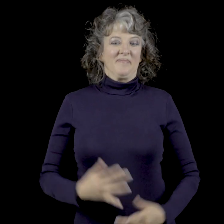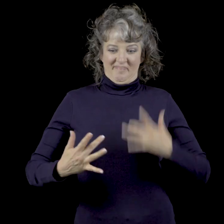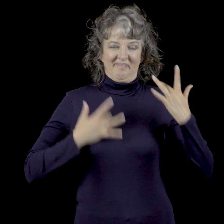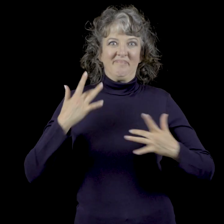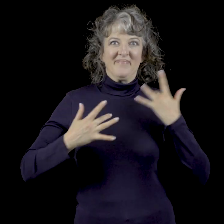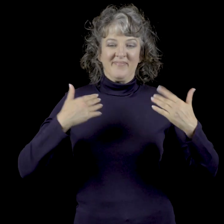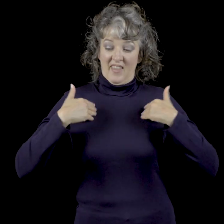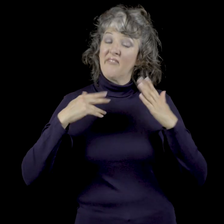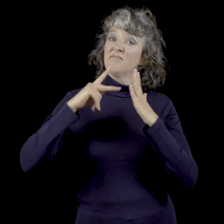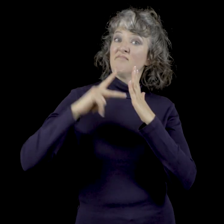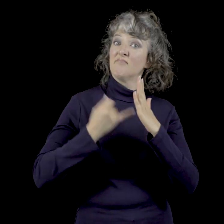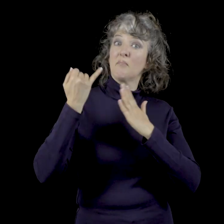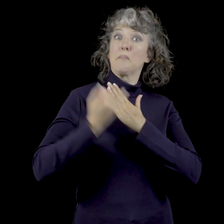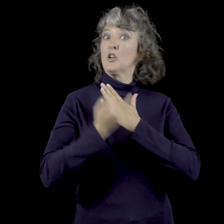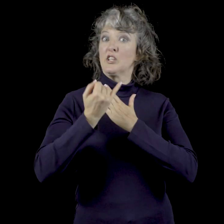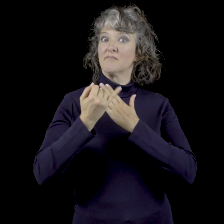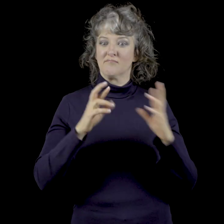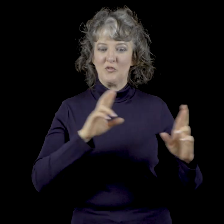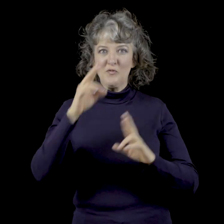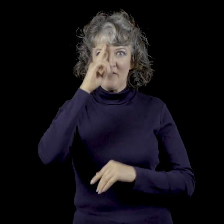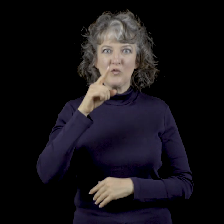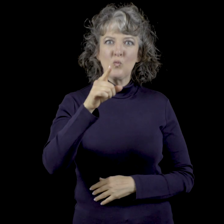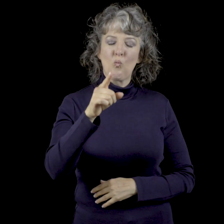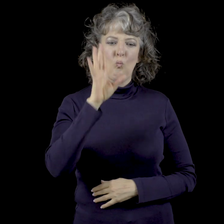I am so excited. I have a project just for you.